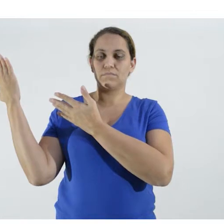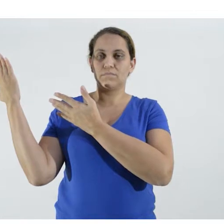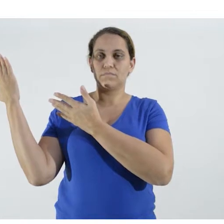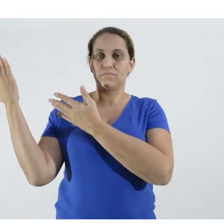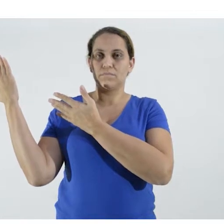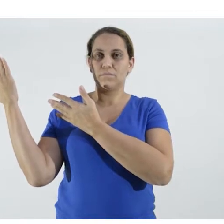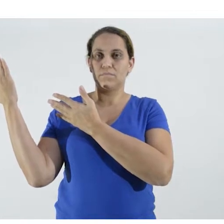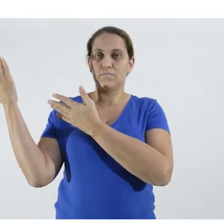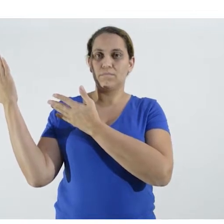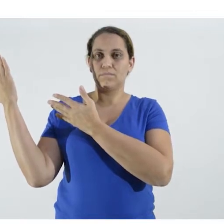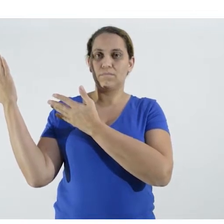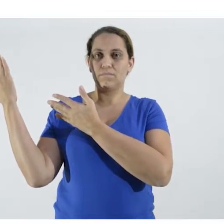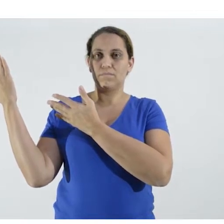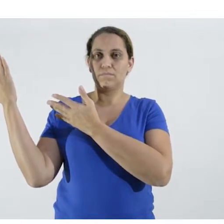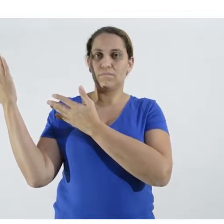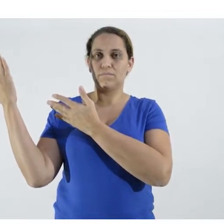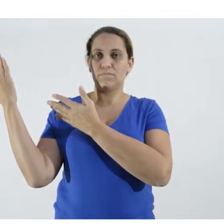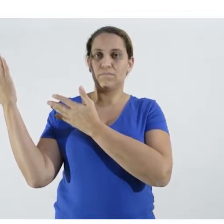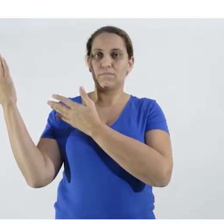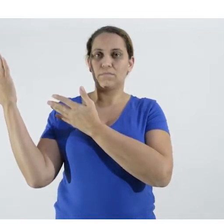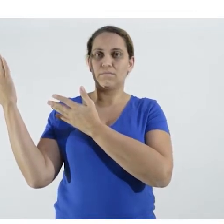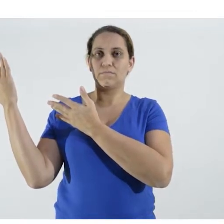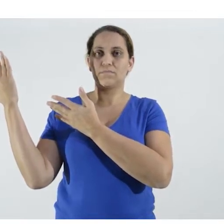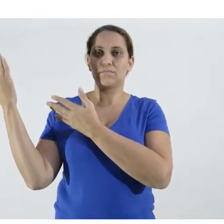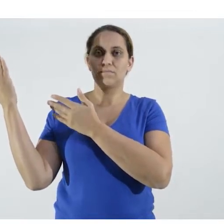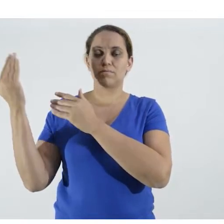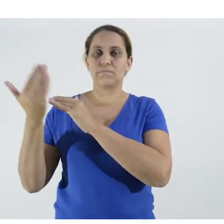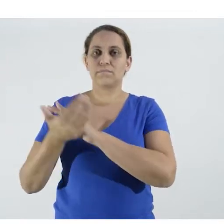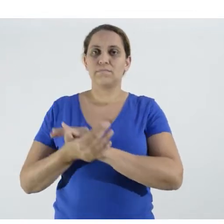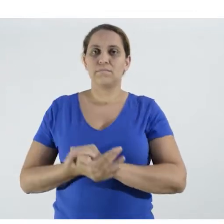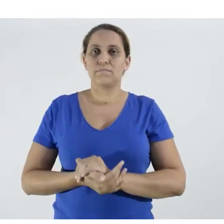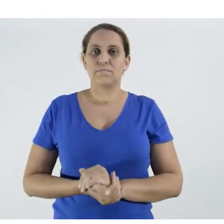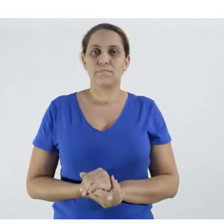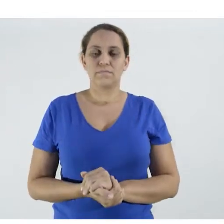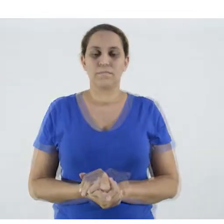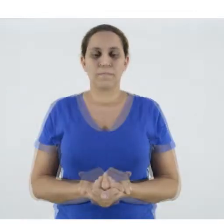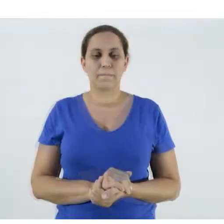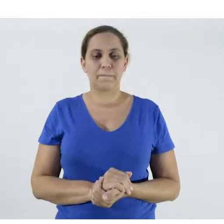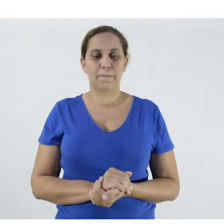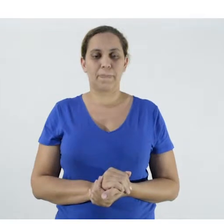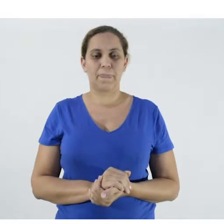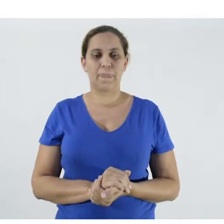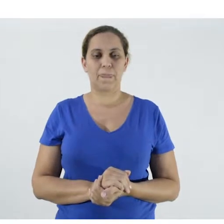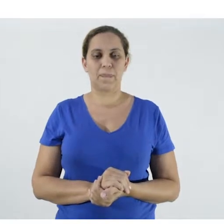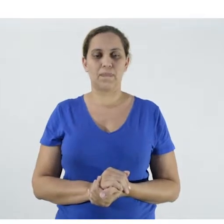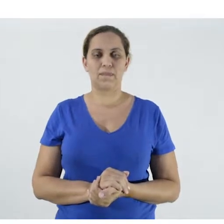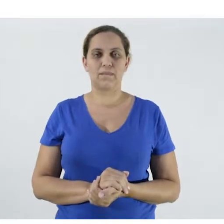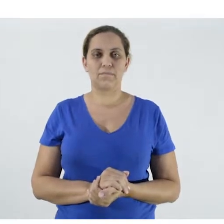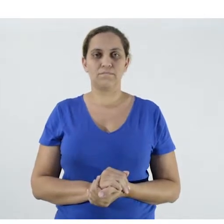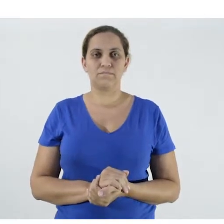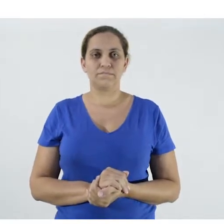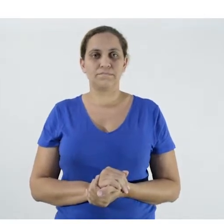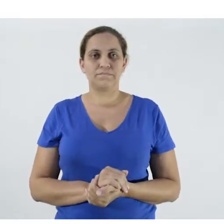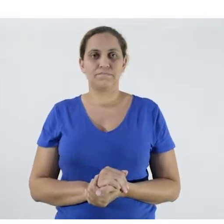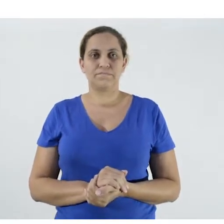that 83% of these people are elderly, 37% are hypertensive,